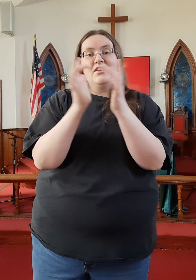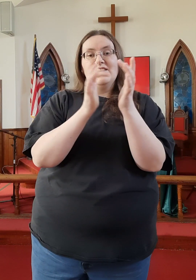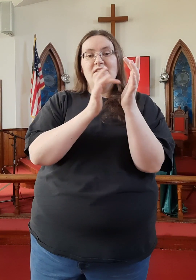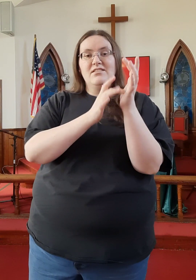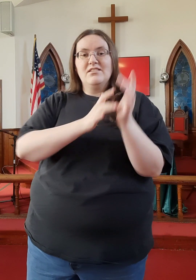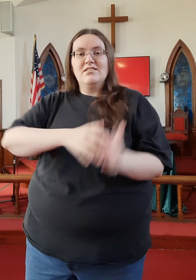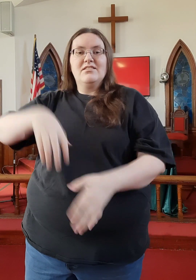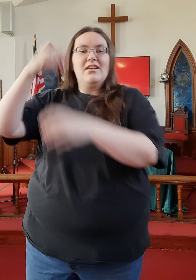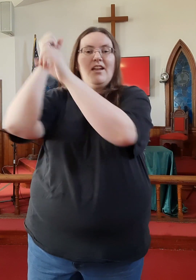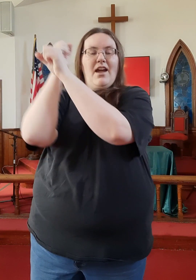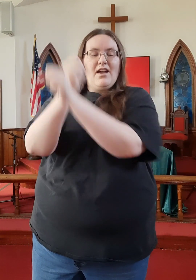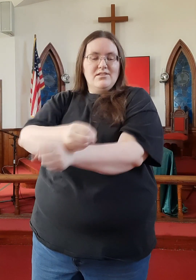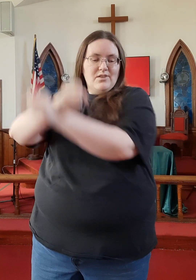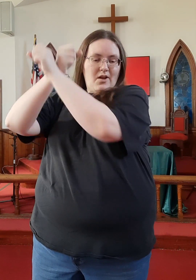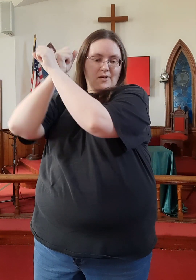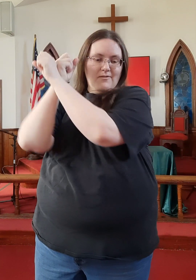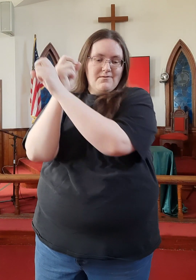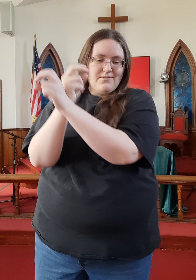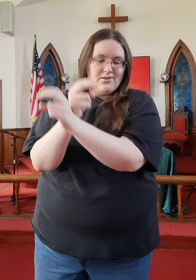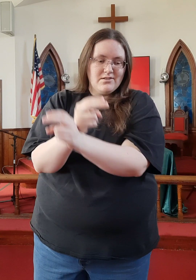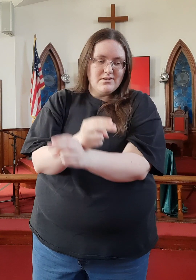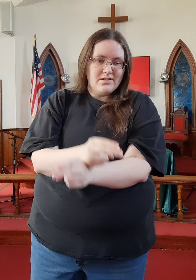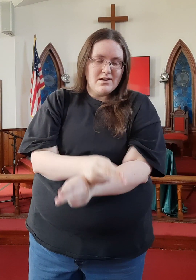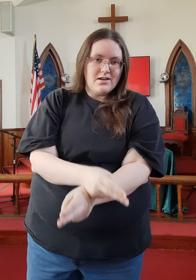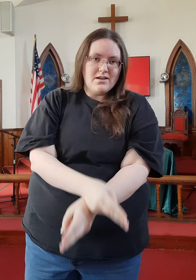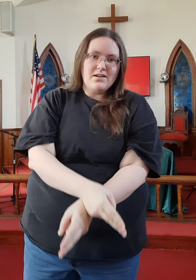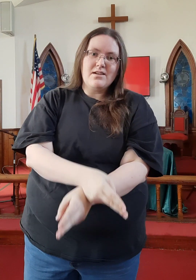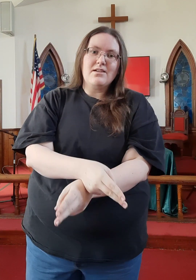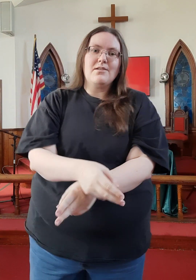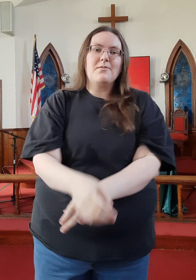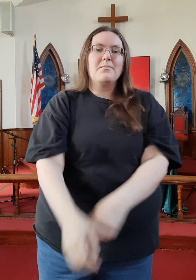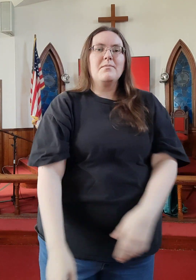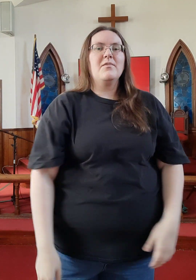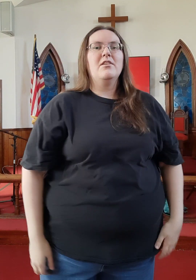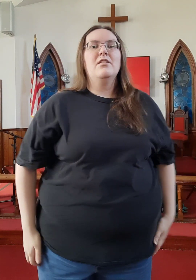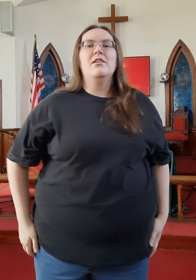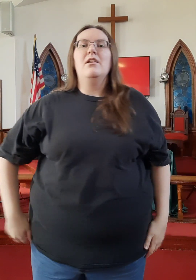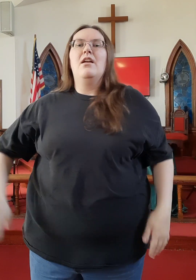Jesus has overcome